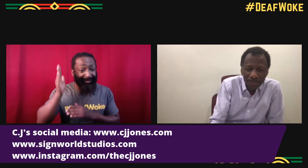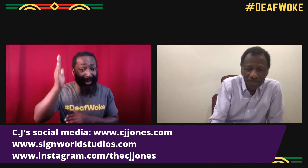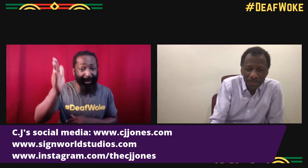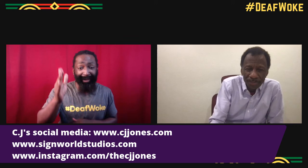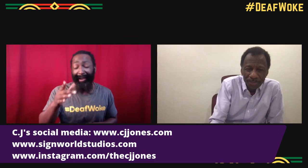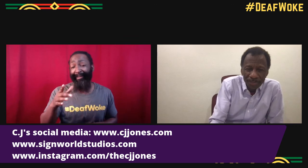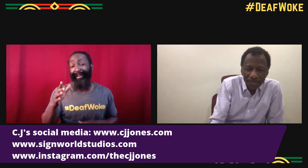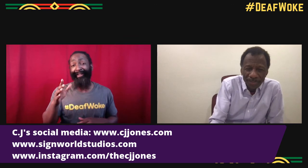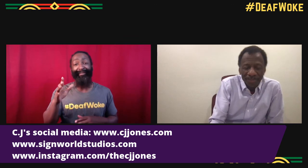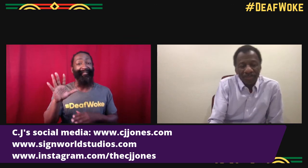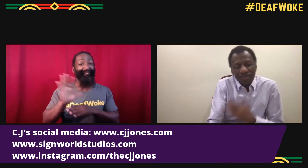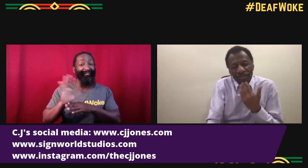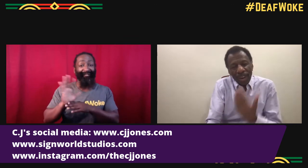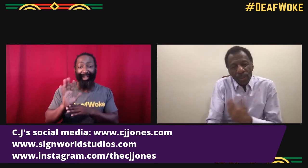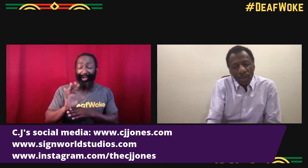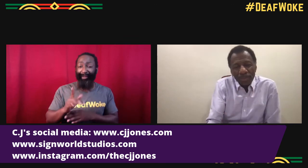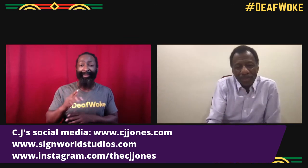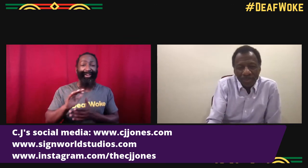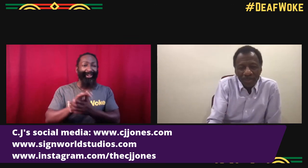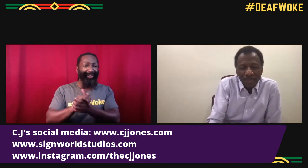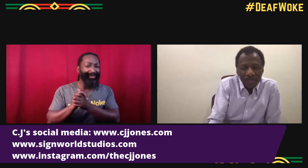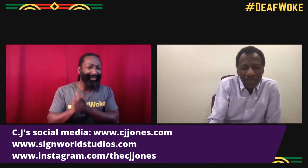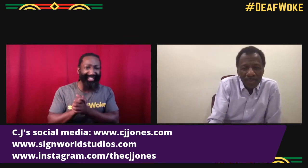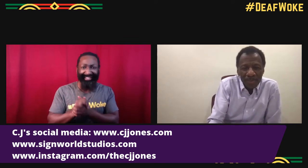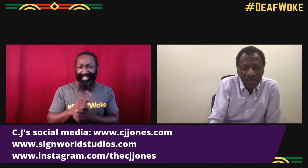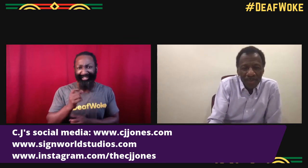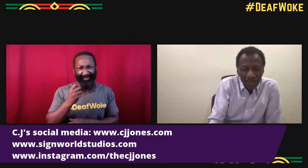I'm excited to see everything that comes in your future,